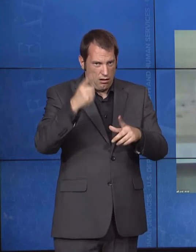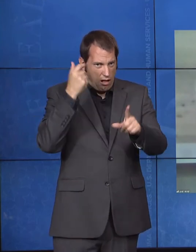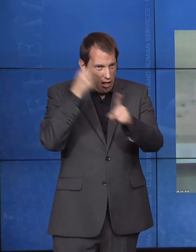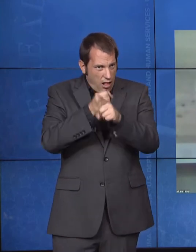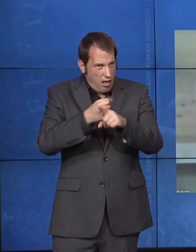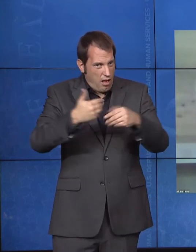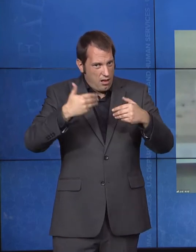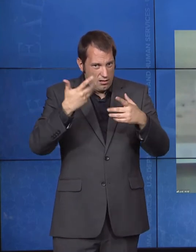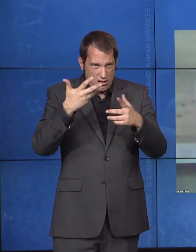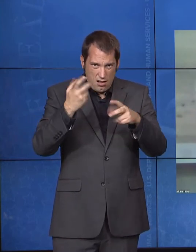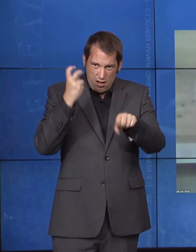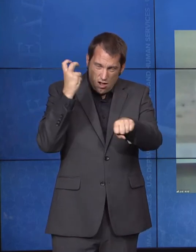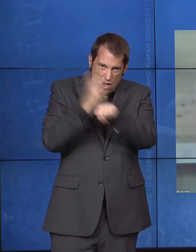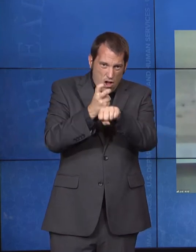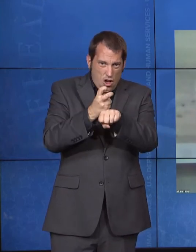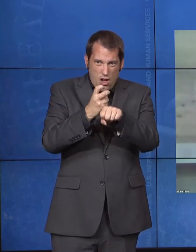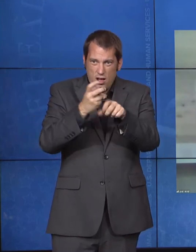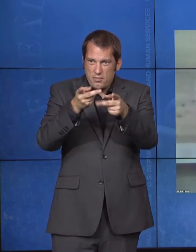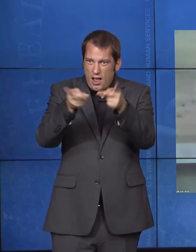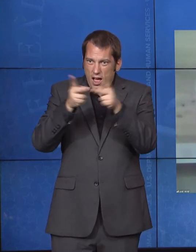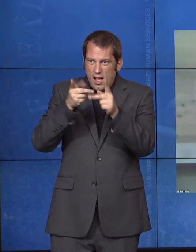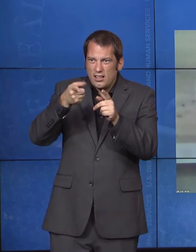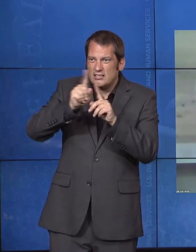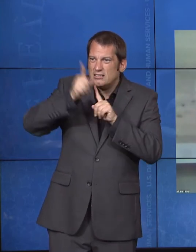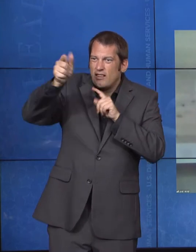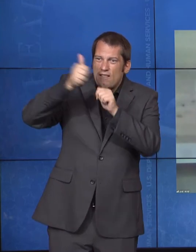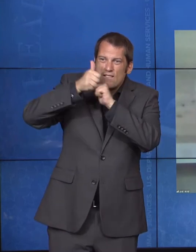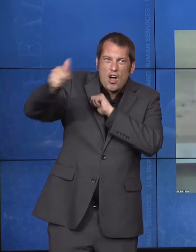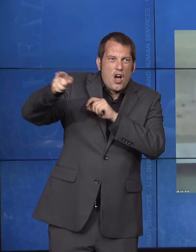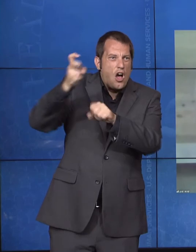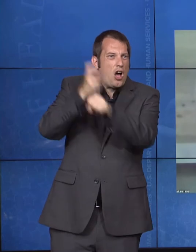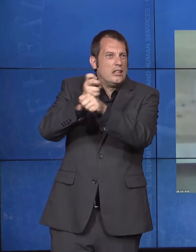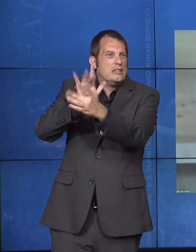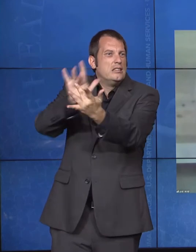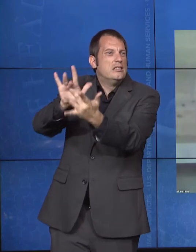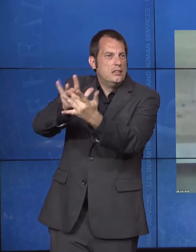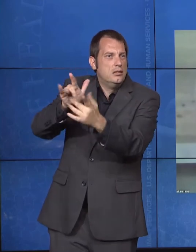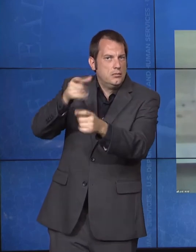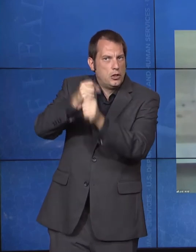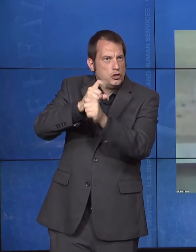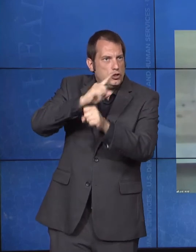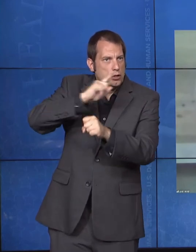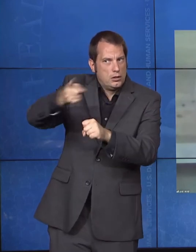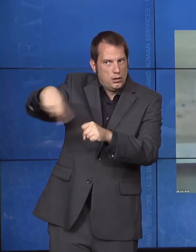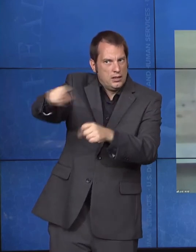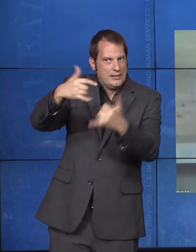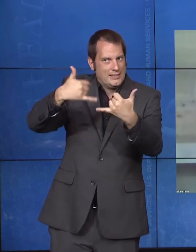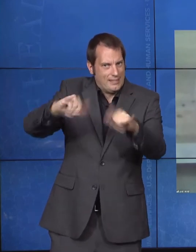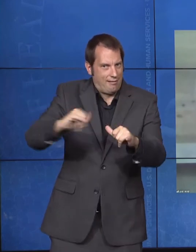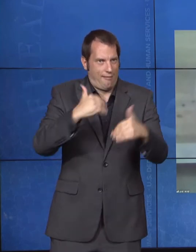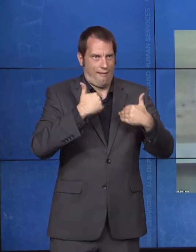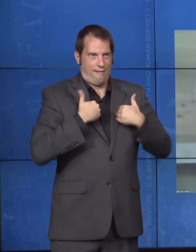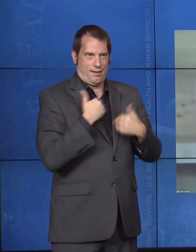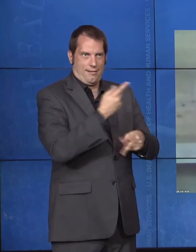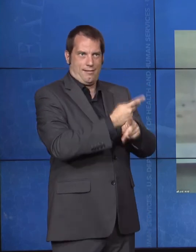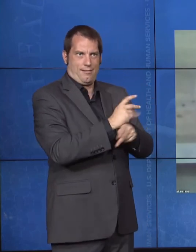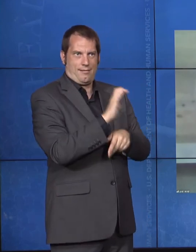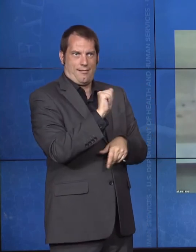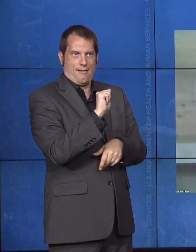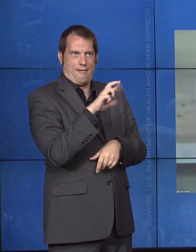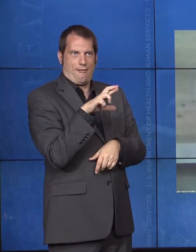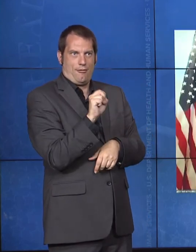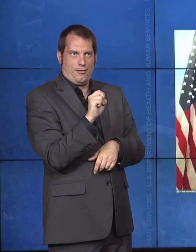you tell us a little bit about how you -- the progress of that work and what's ahead?